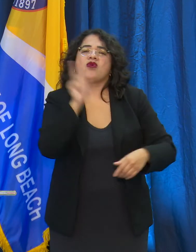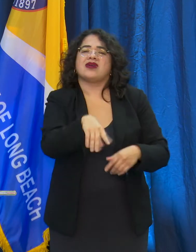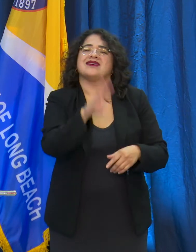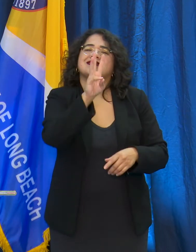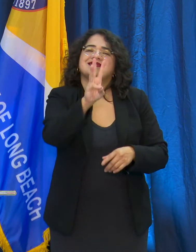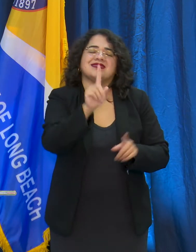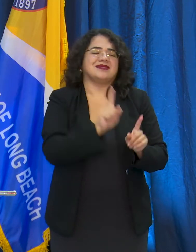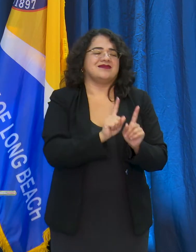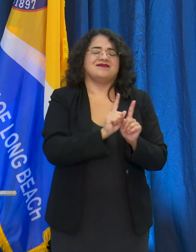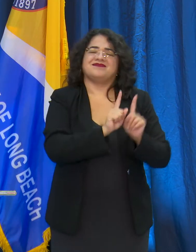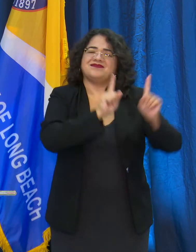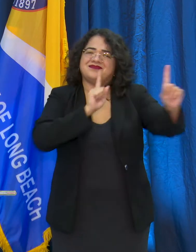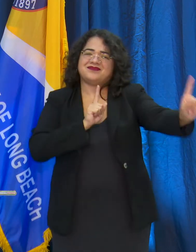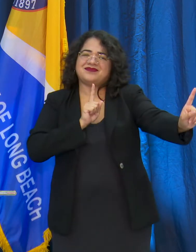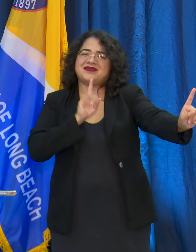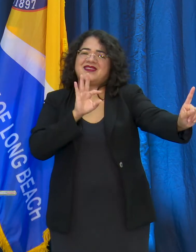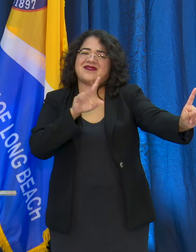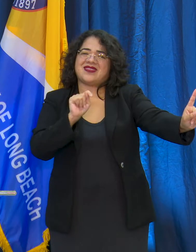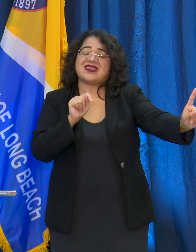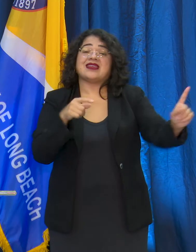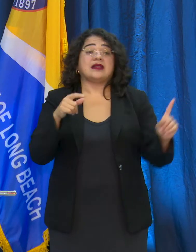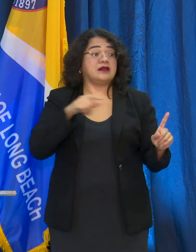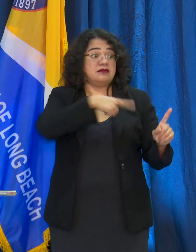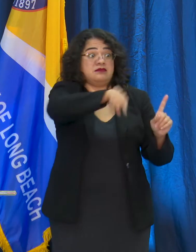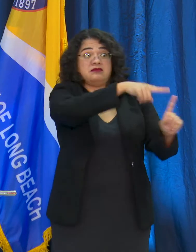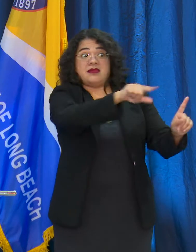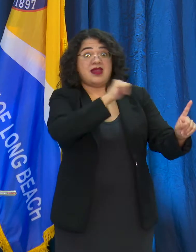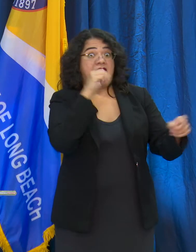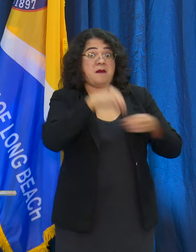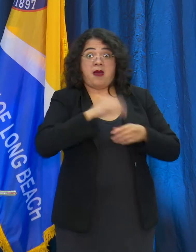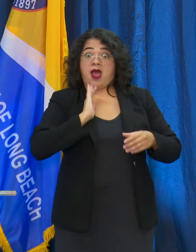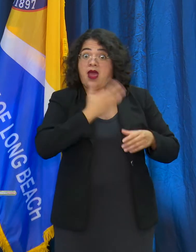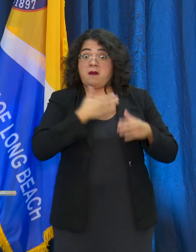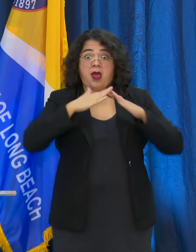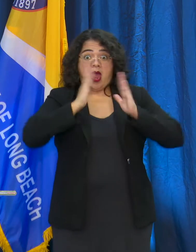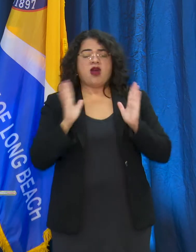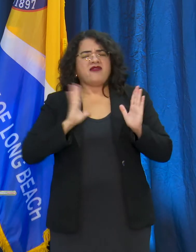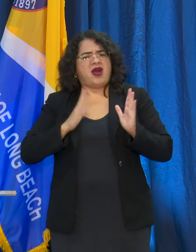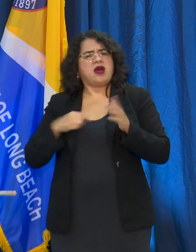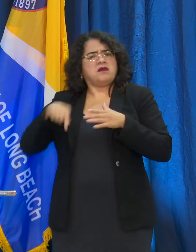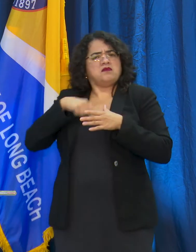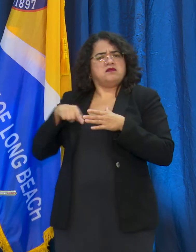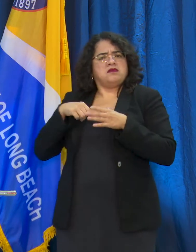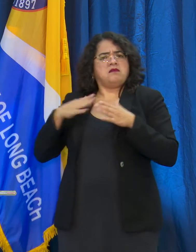other individuals that are not in your household, wear a face covering when you are in public, wash your hands frequently and